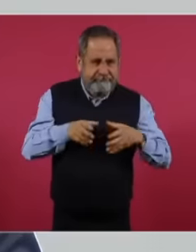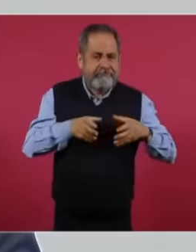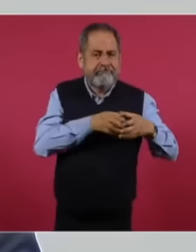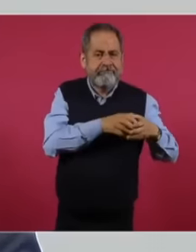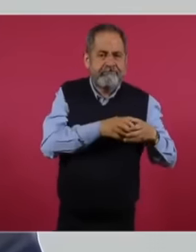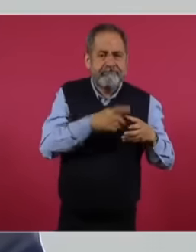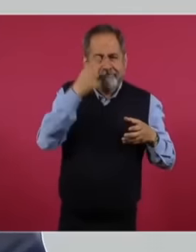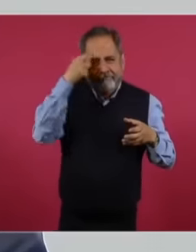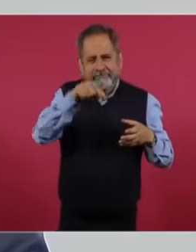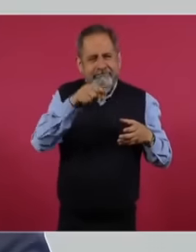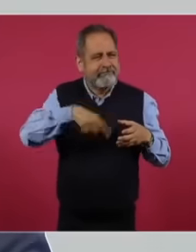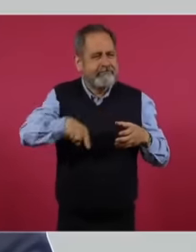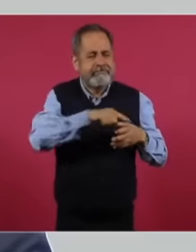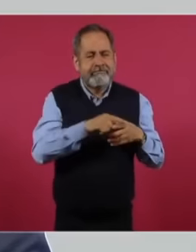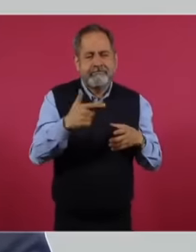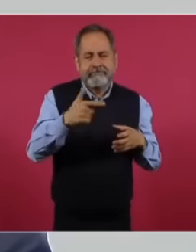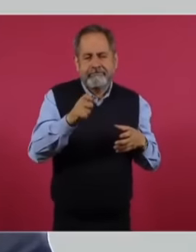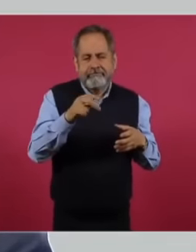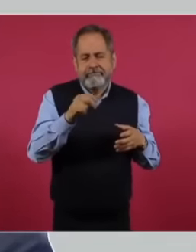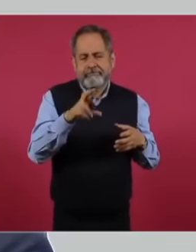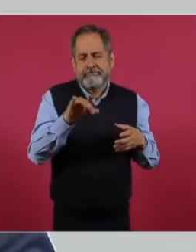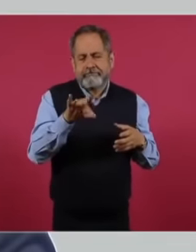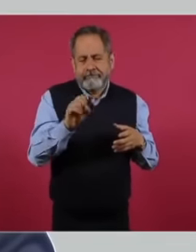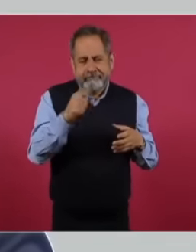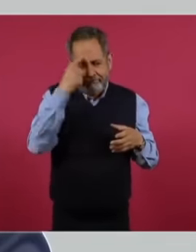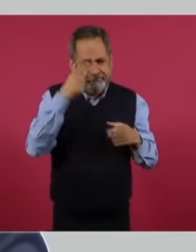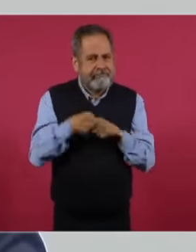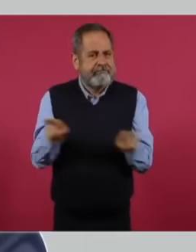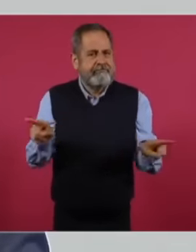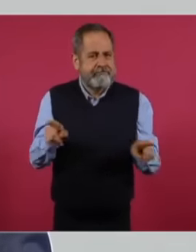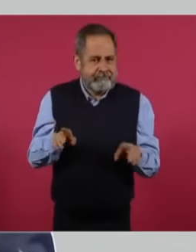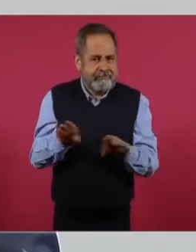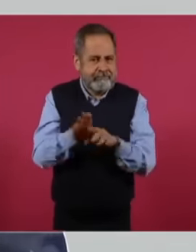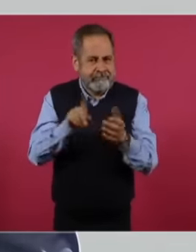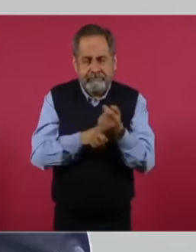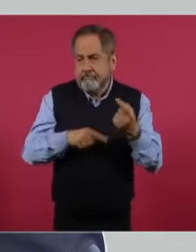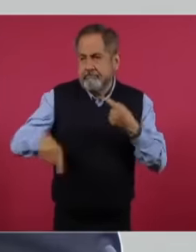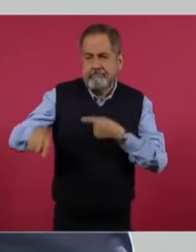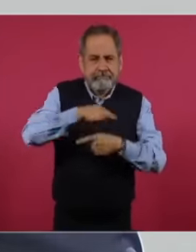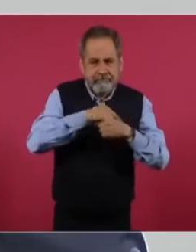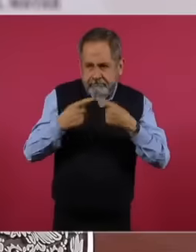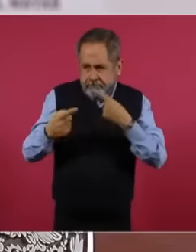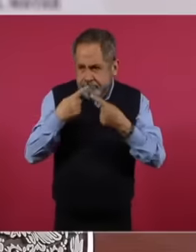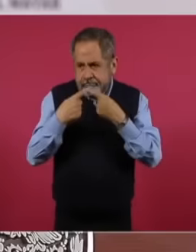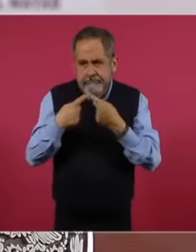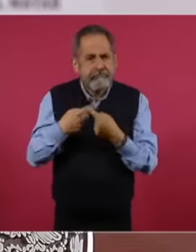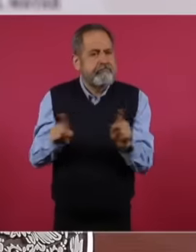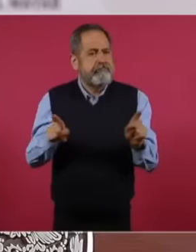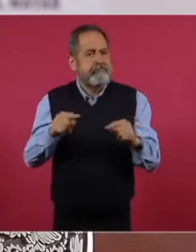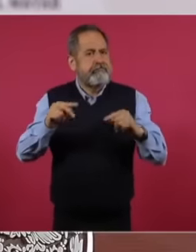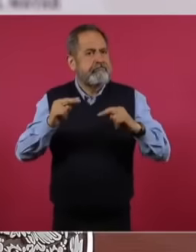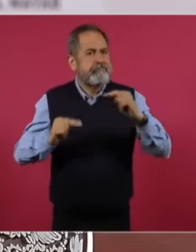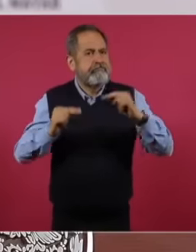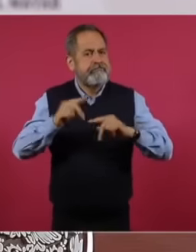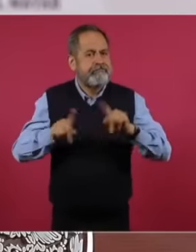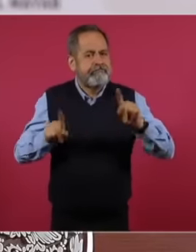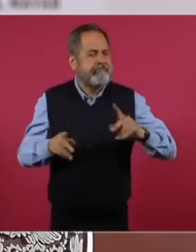which even generated a disruption in the Regional market for them on the other hand. side I will also